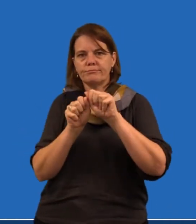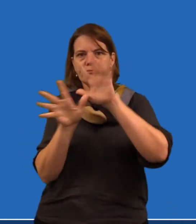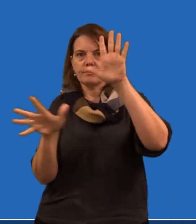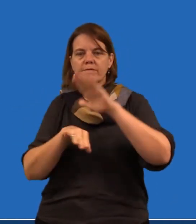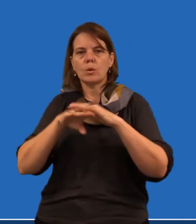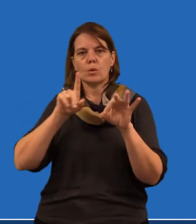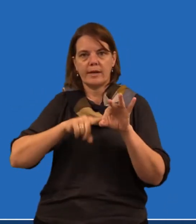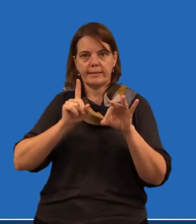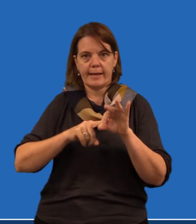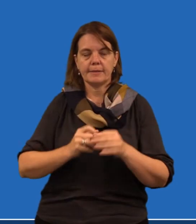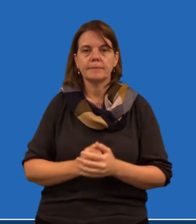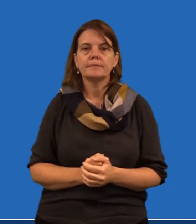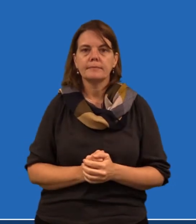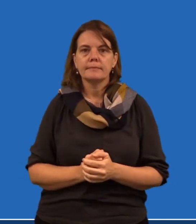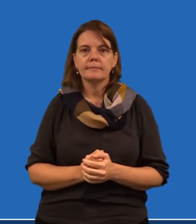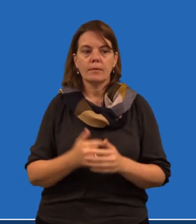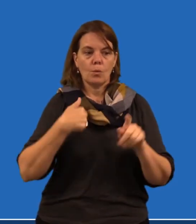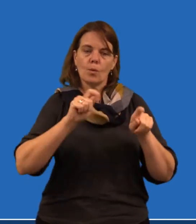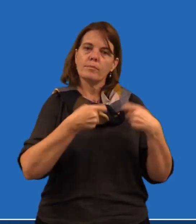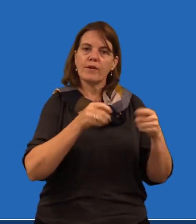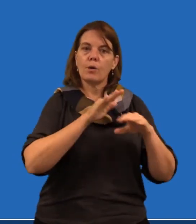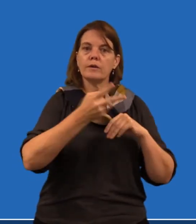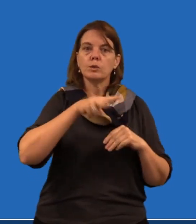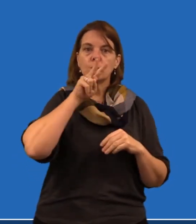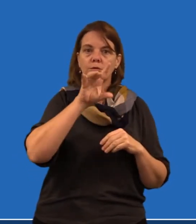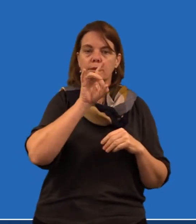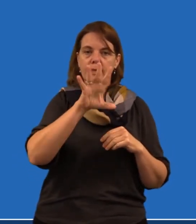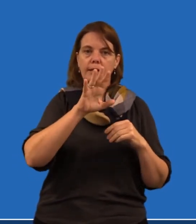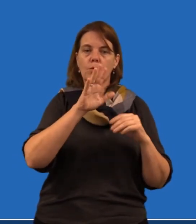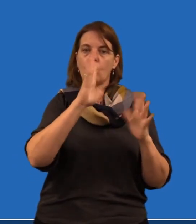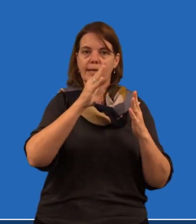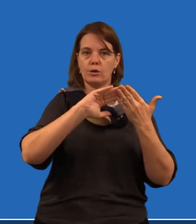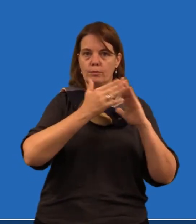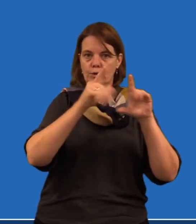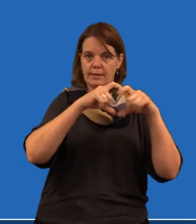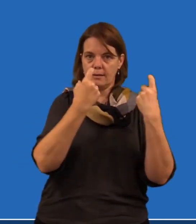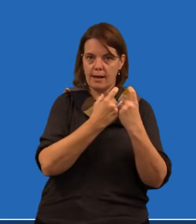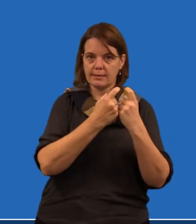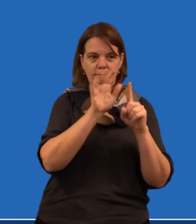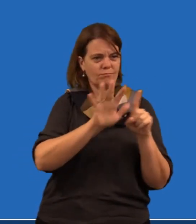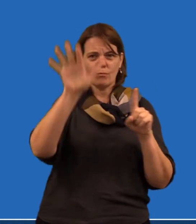the NDIS rolls out more around Queensland. We've provided over 210 Auslan community classes